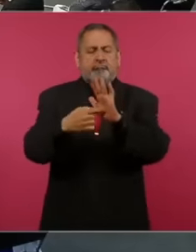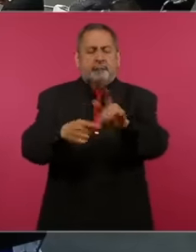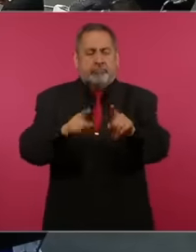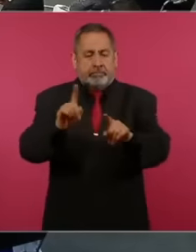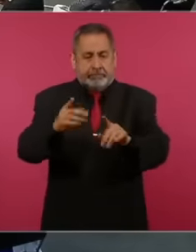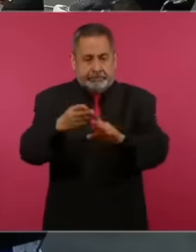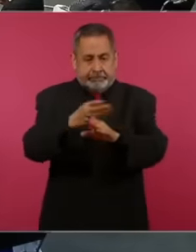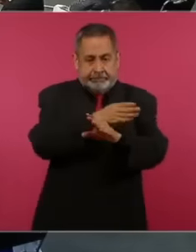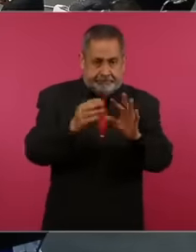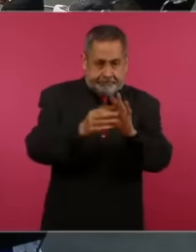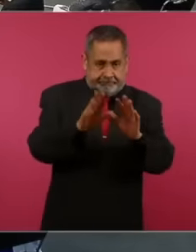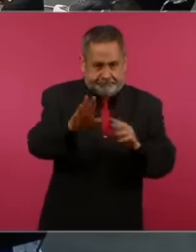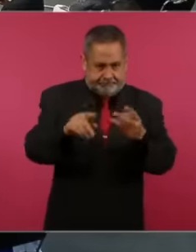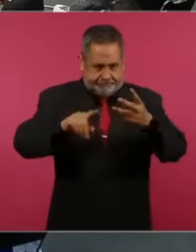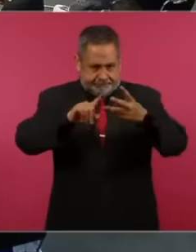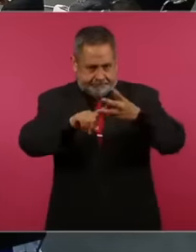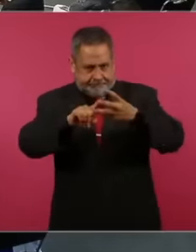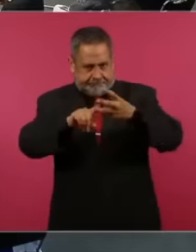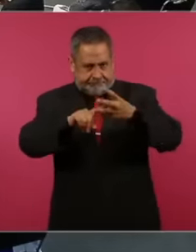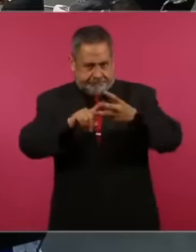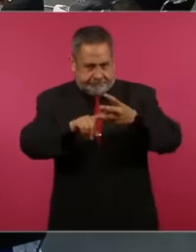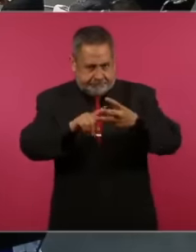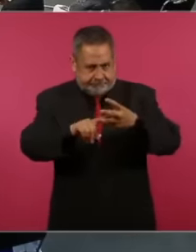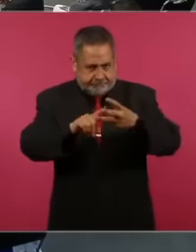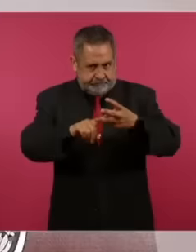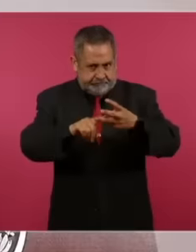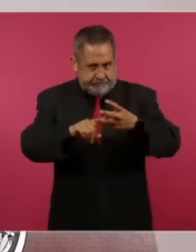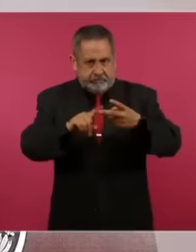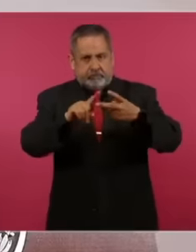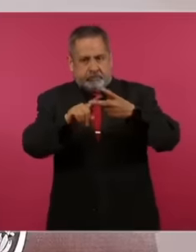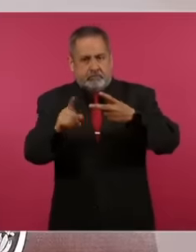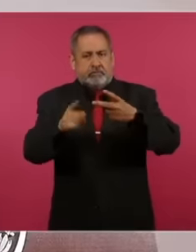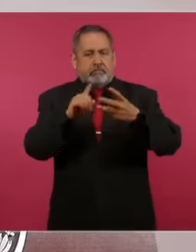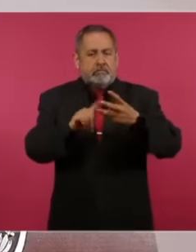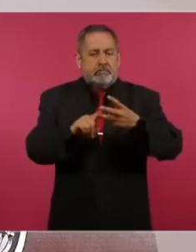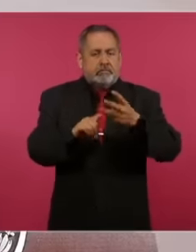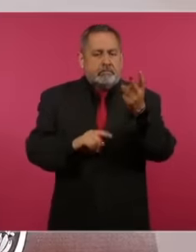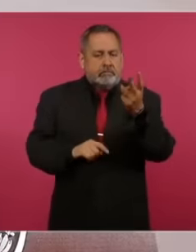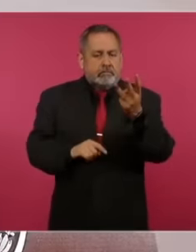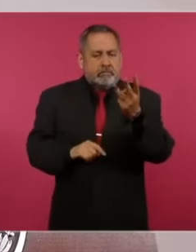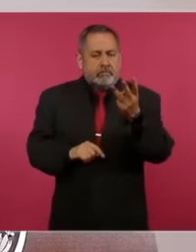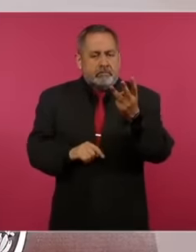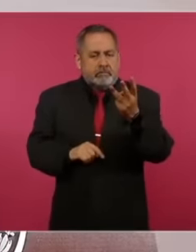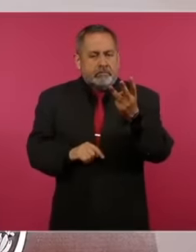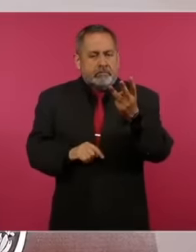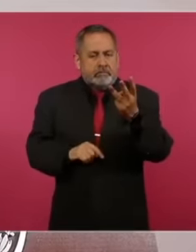that, that is the third, the second mission, the third is that the